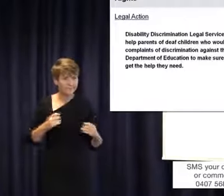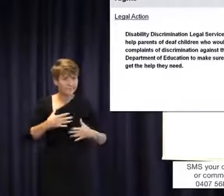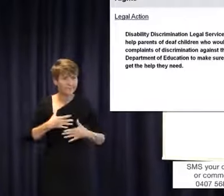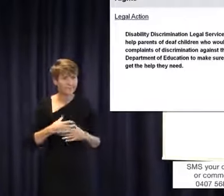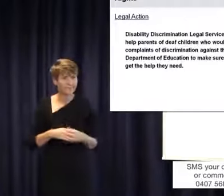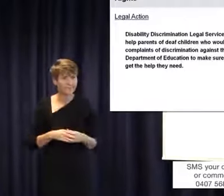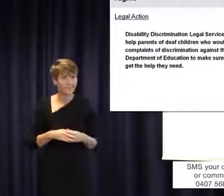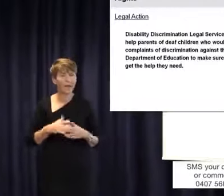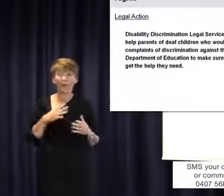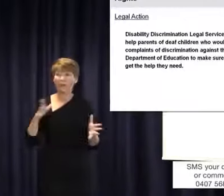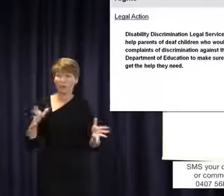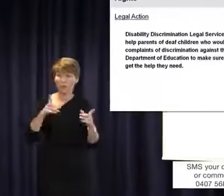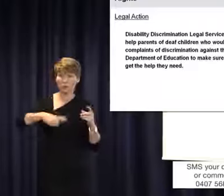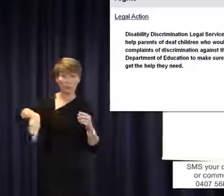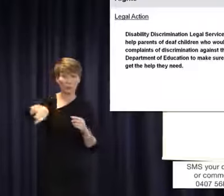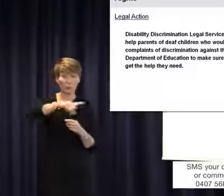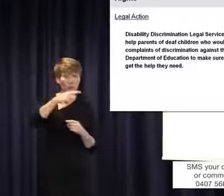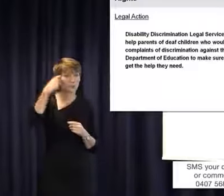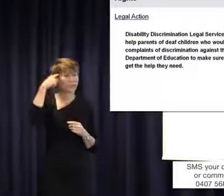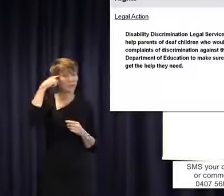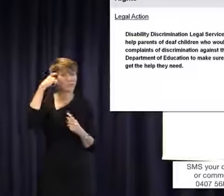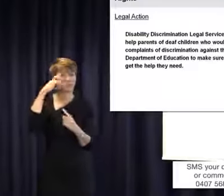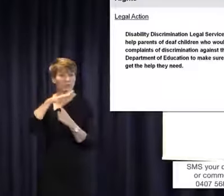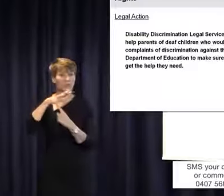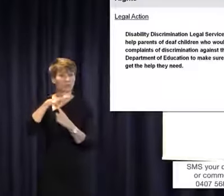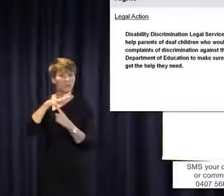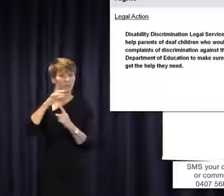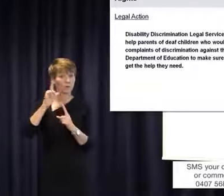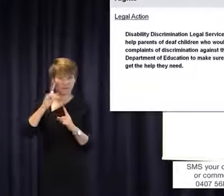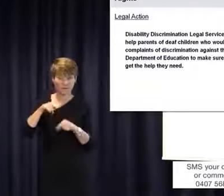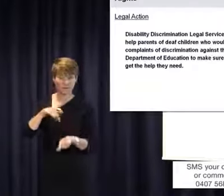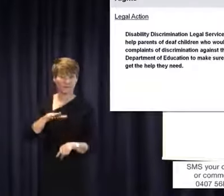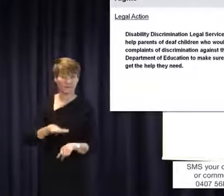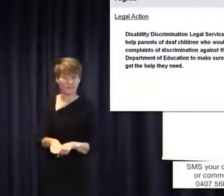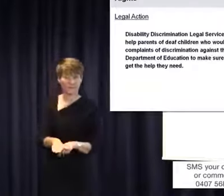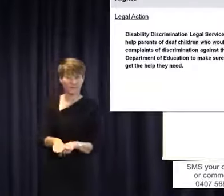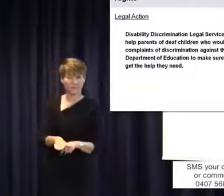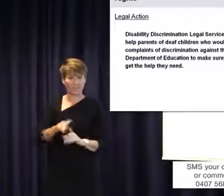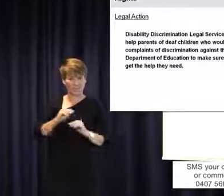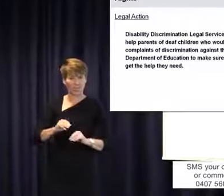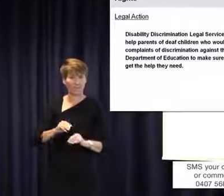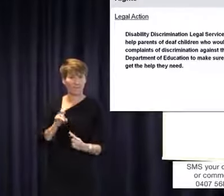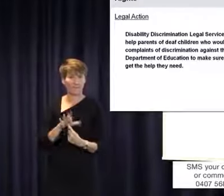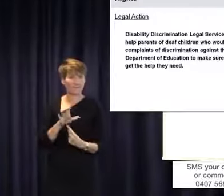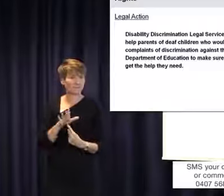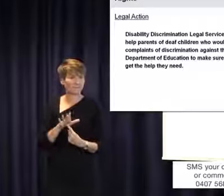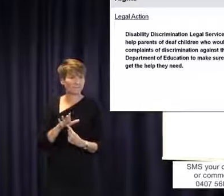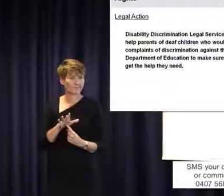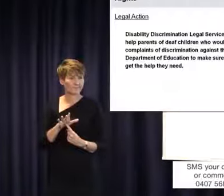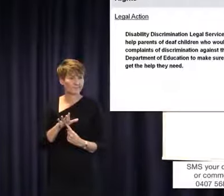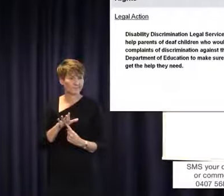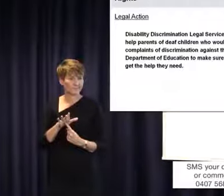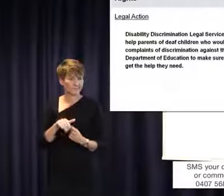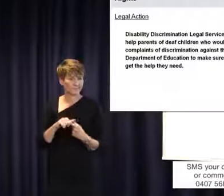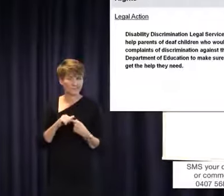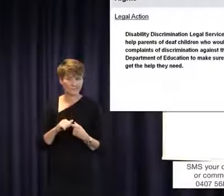to recognise the importance of education for deaf children, recognise the links between